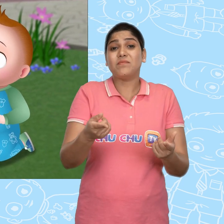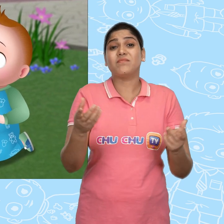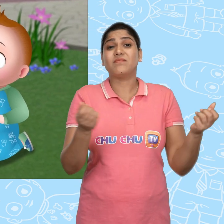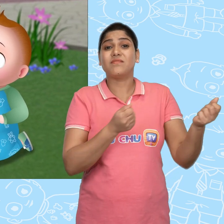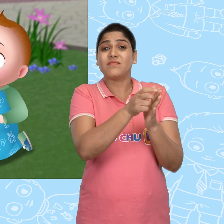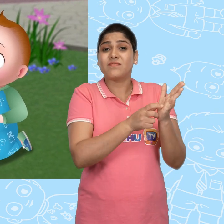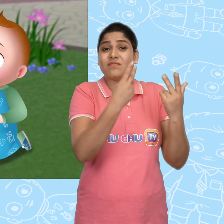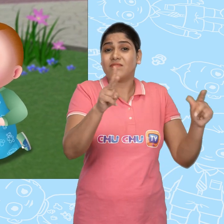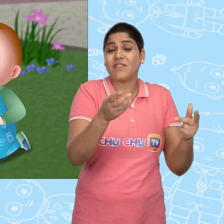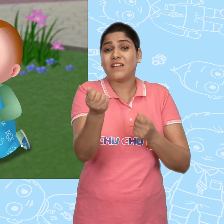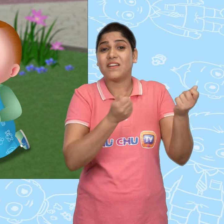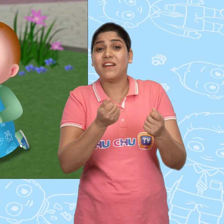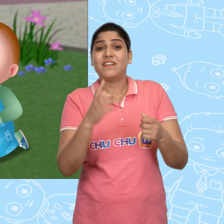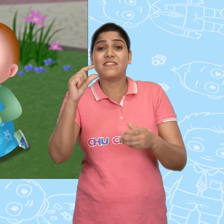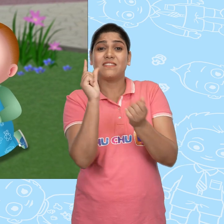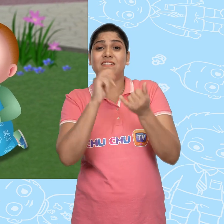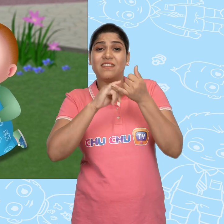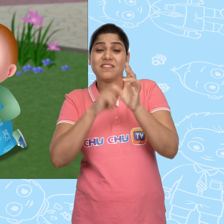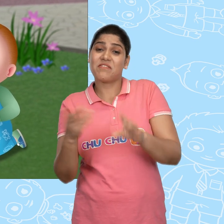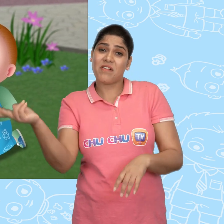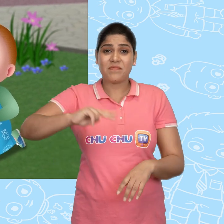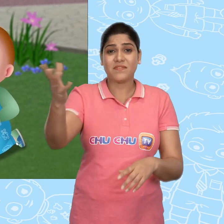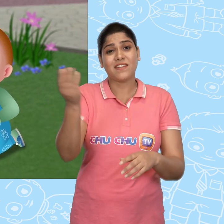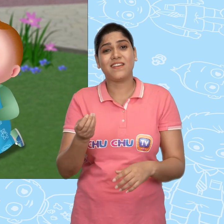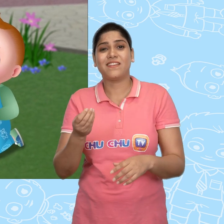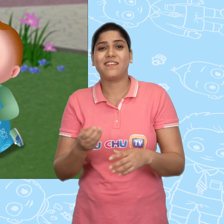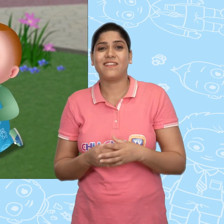Let's get your toy car back from Cussly.